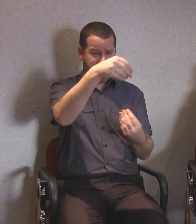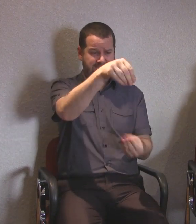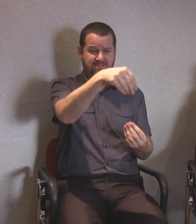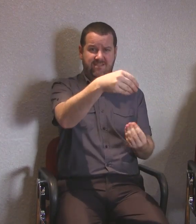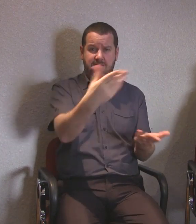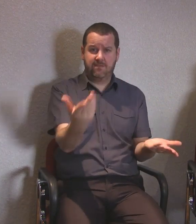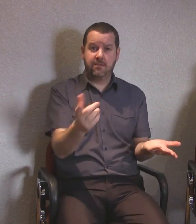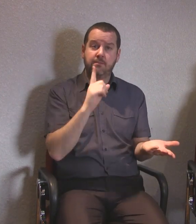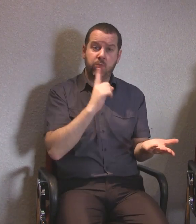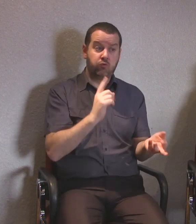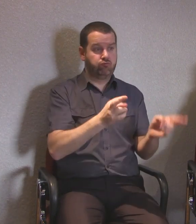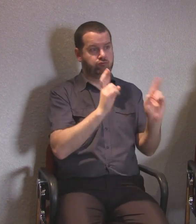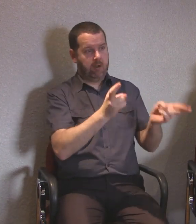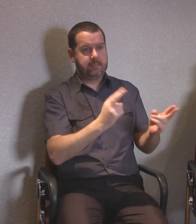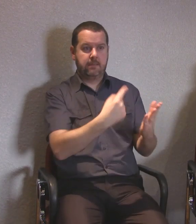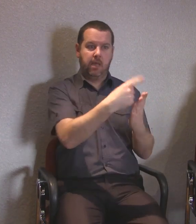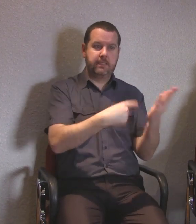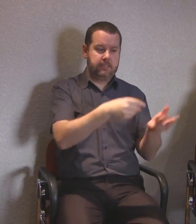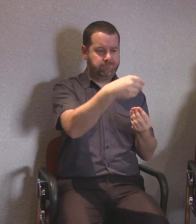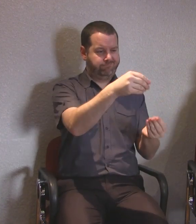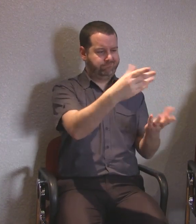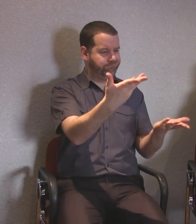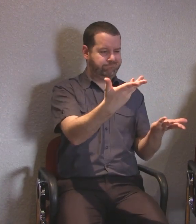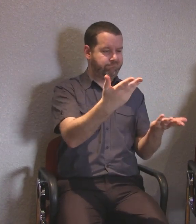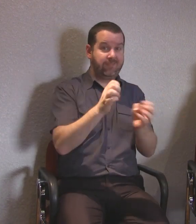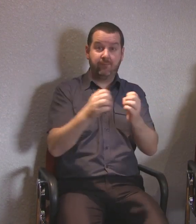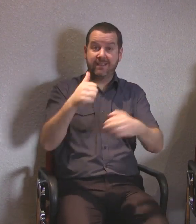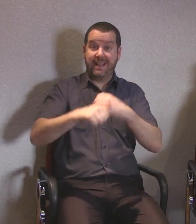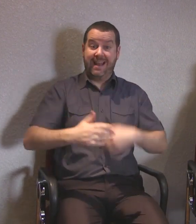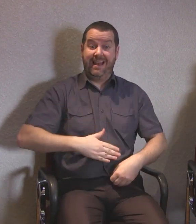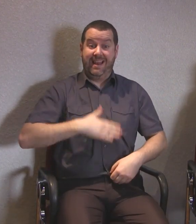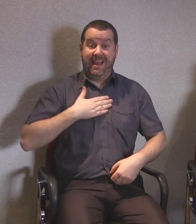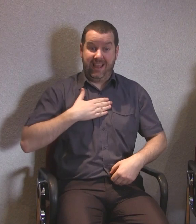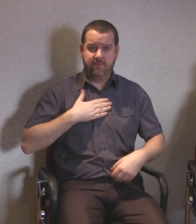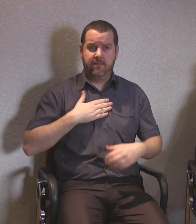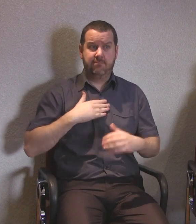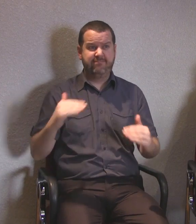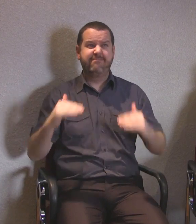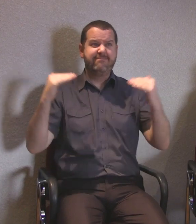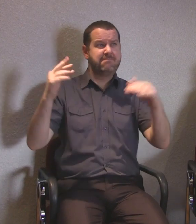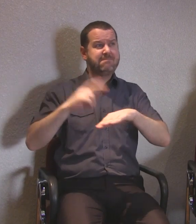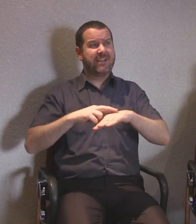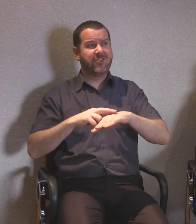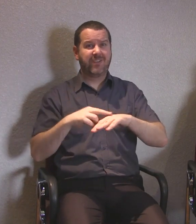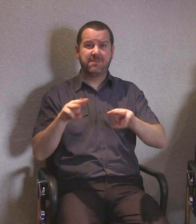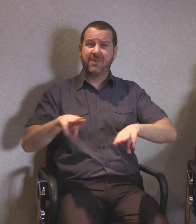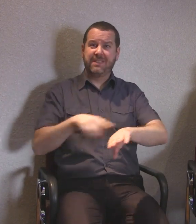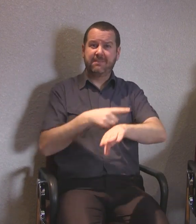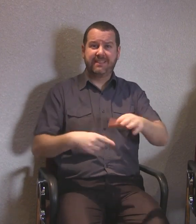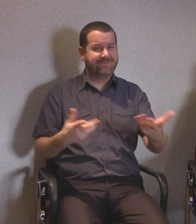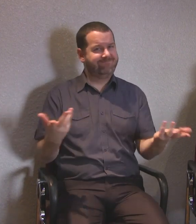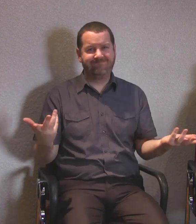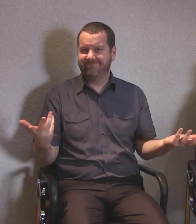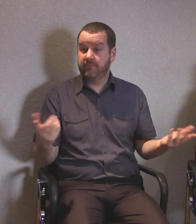People with a disability want to contribute to Irish society